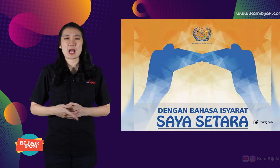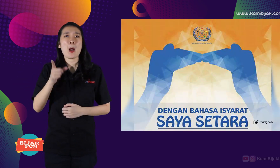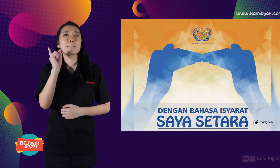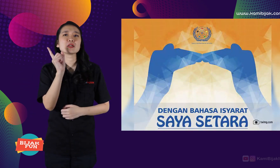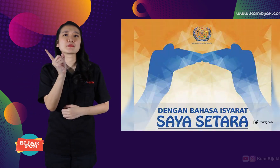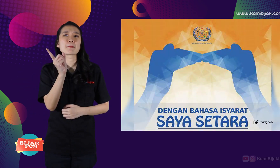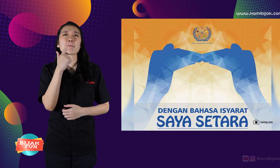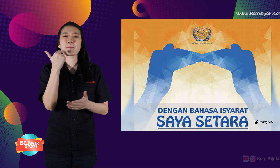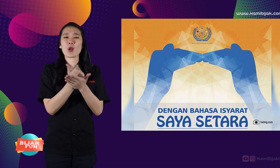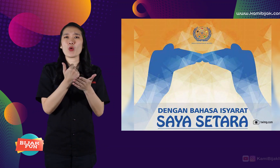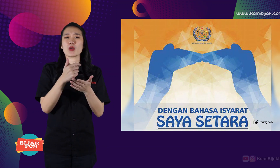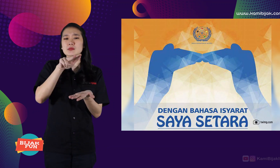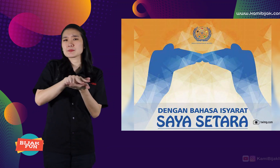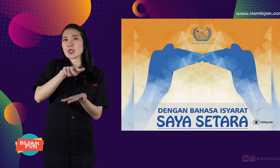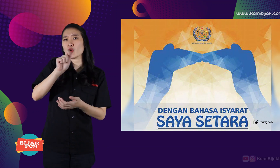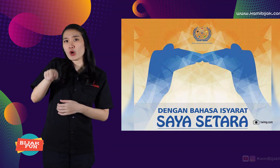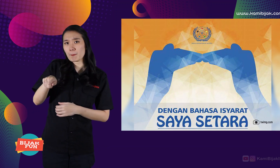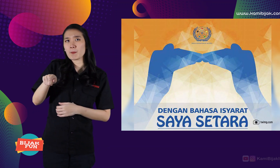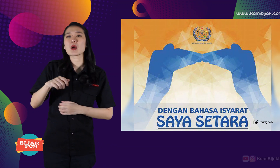Why is it necessary to be legally valid?